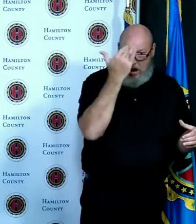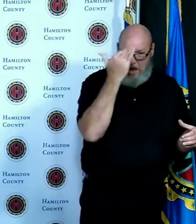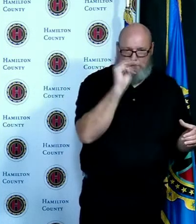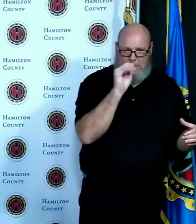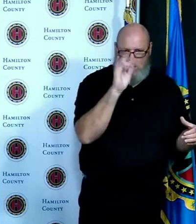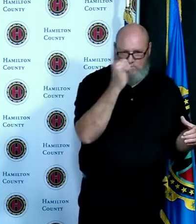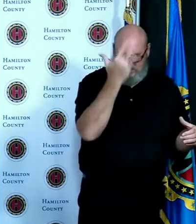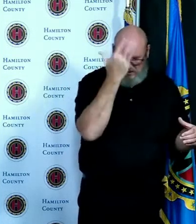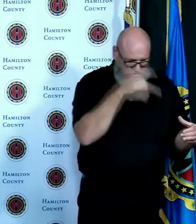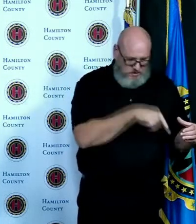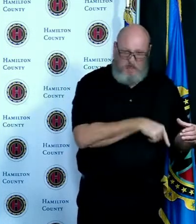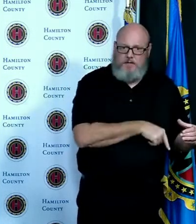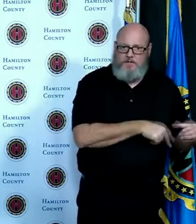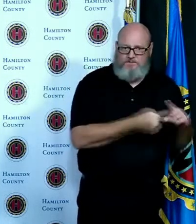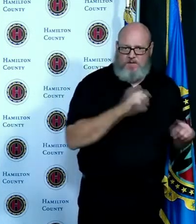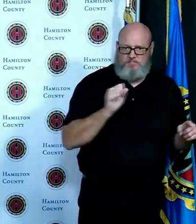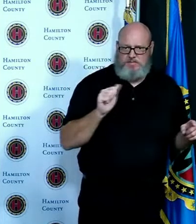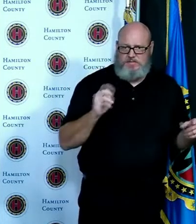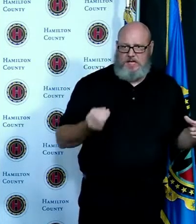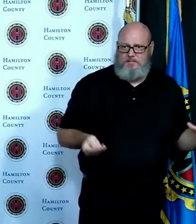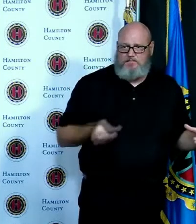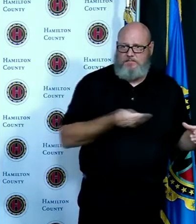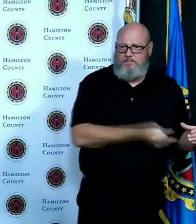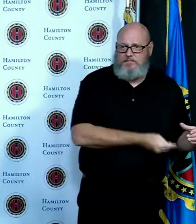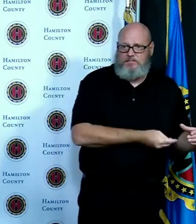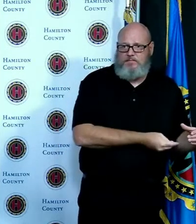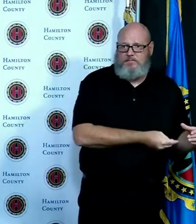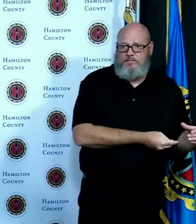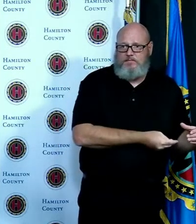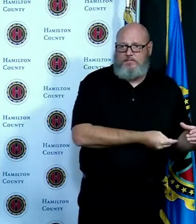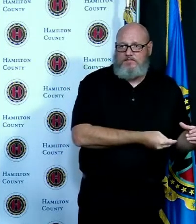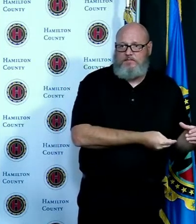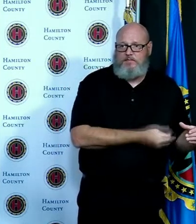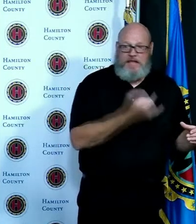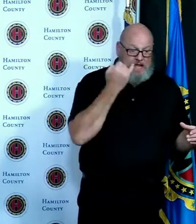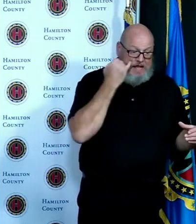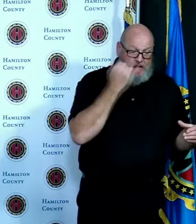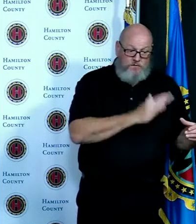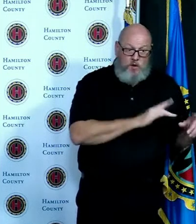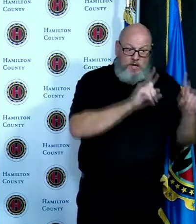she needs to finish up her 14-day quarantine period but if she's negative her family can once